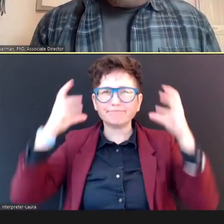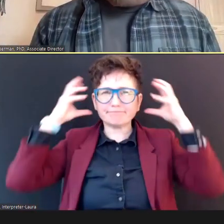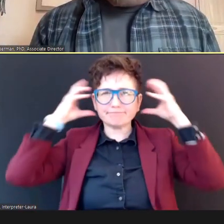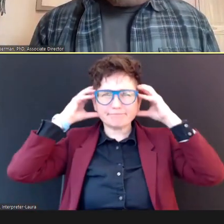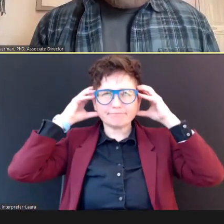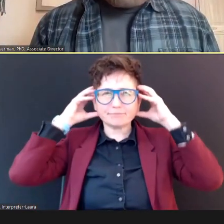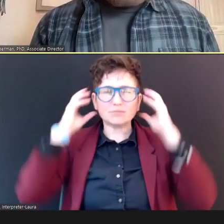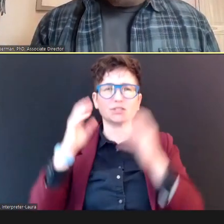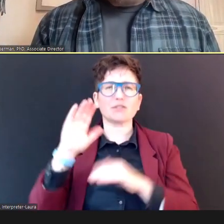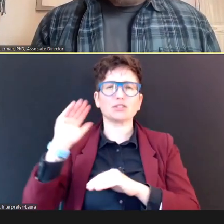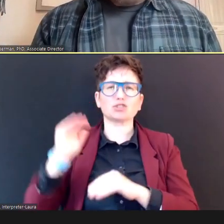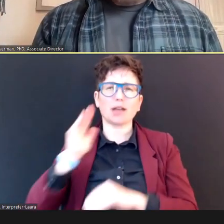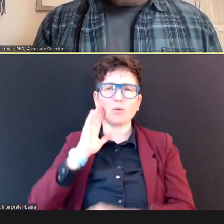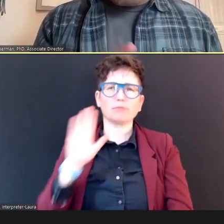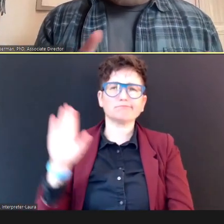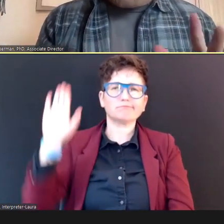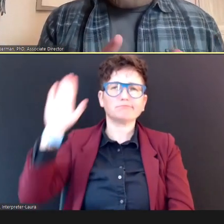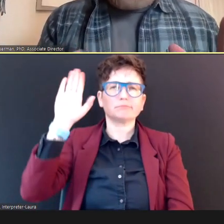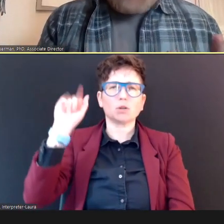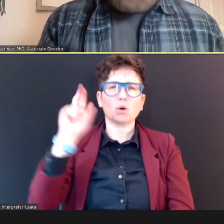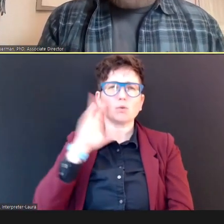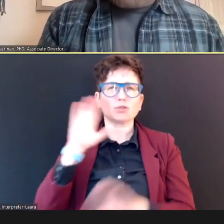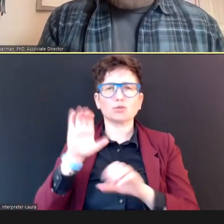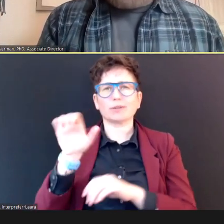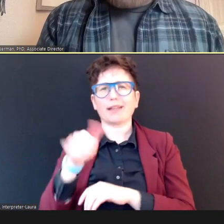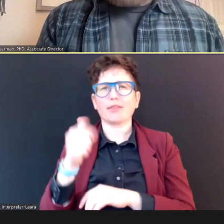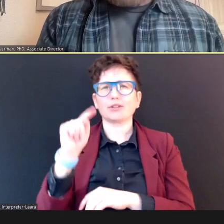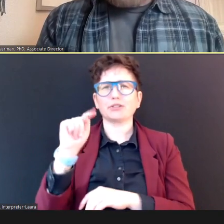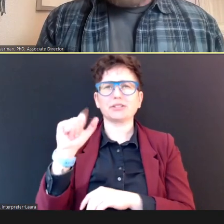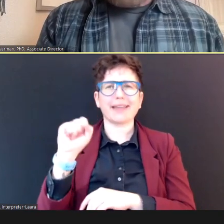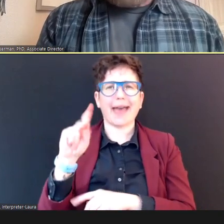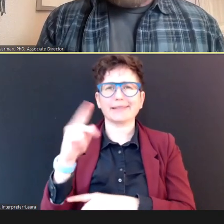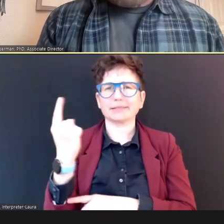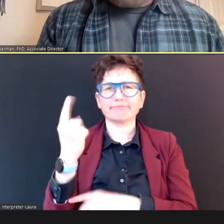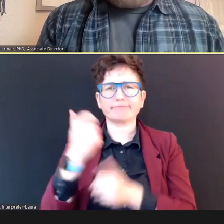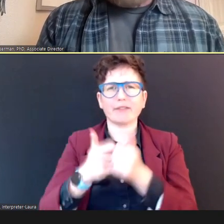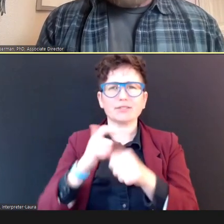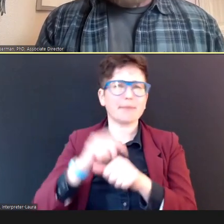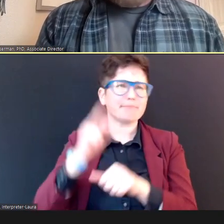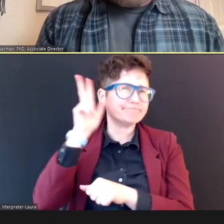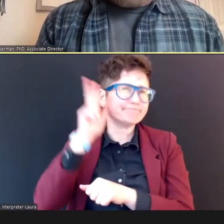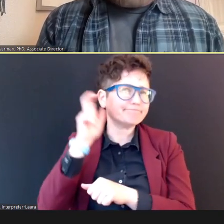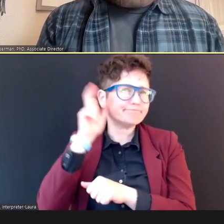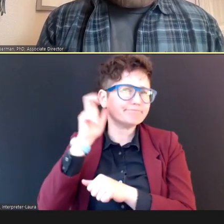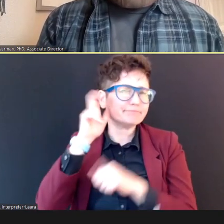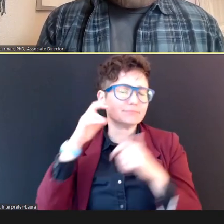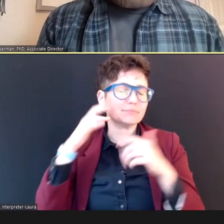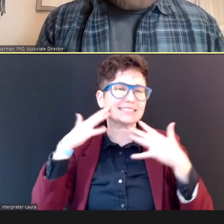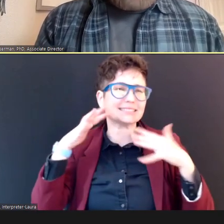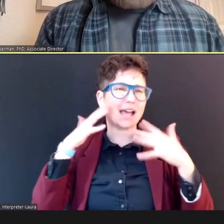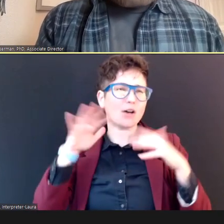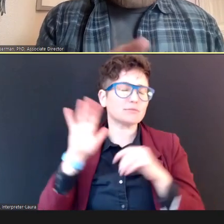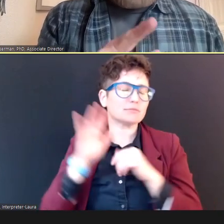performs another task, each time they hear a sound that's presented into the ear, and you see this method on the right there.